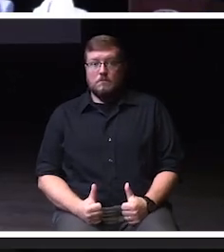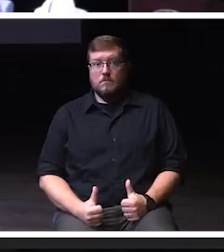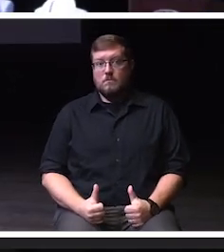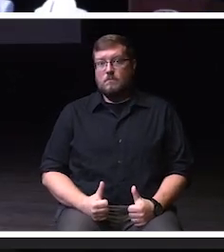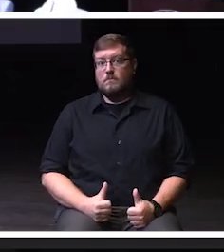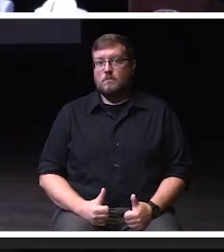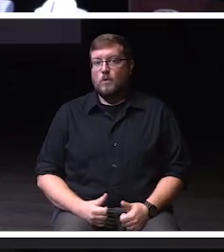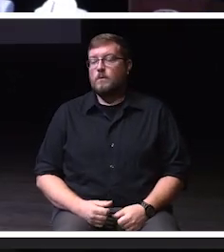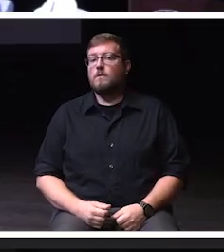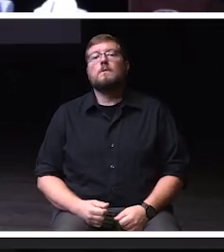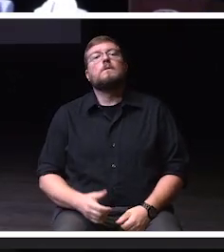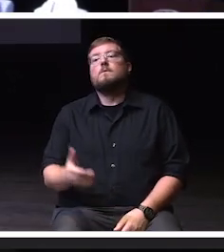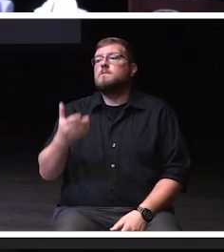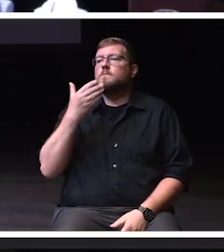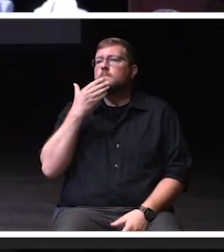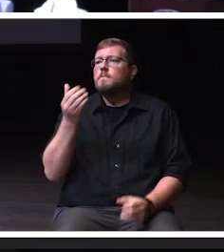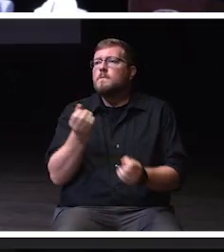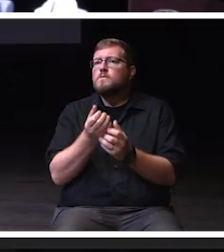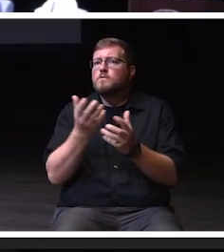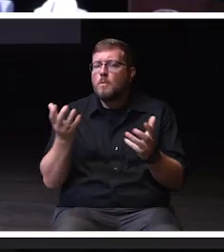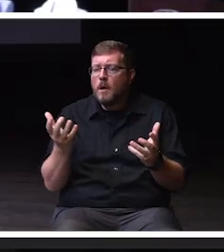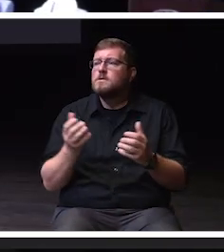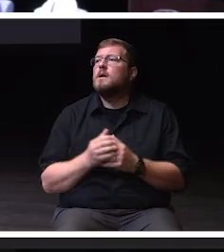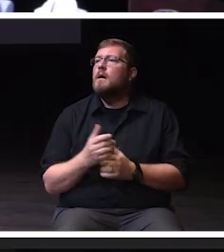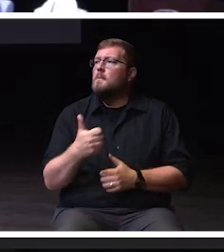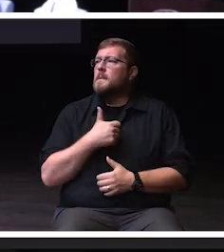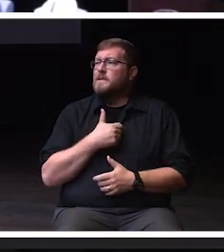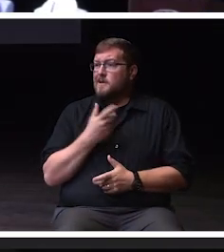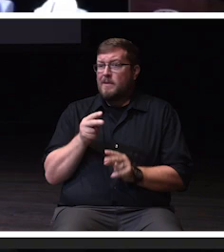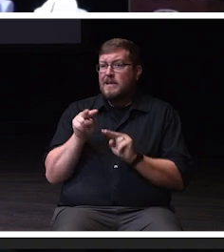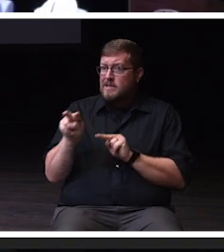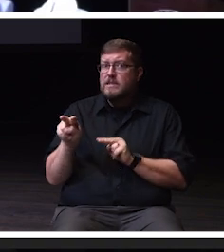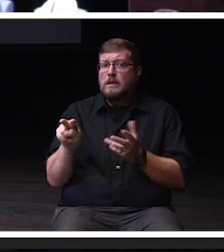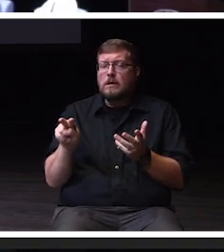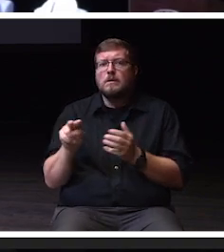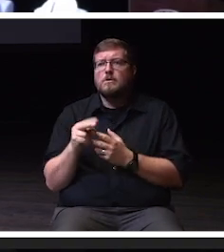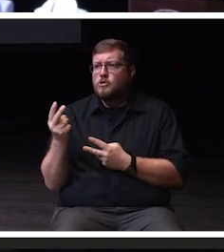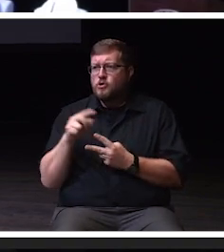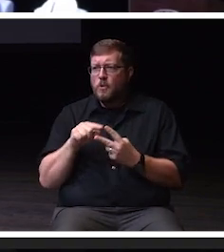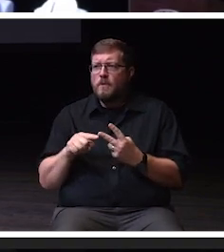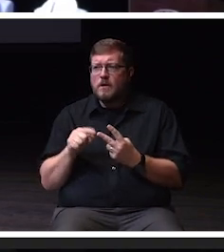So thank you very much. I can see two things that that's important for me. Number one,